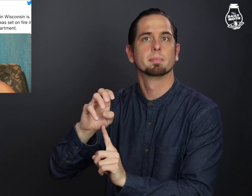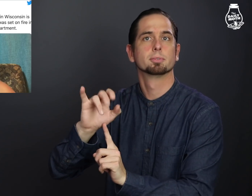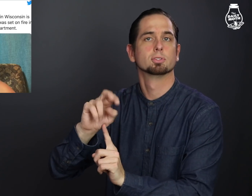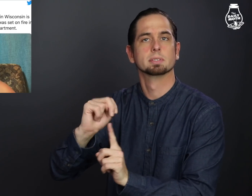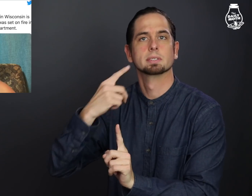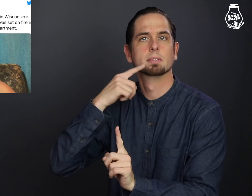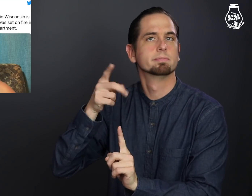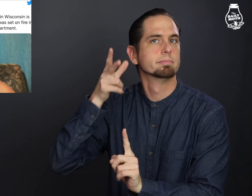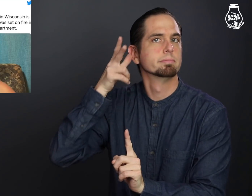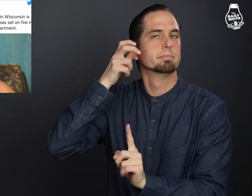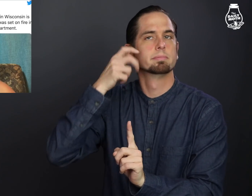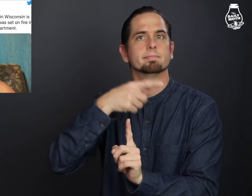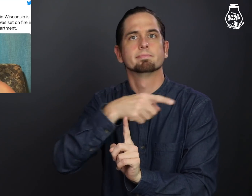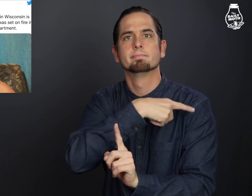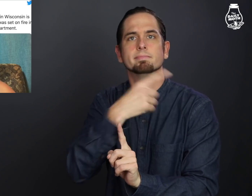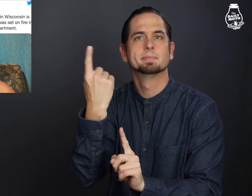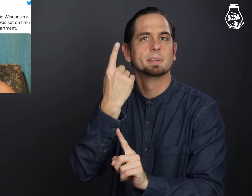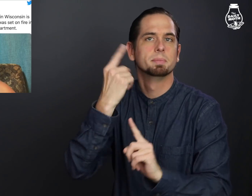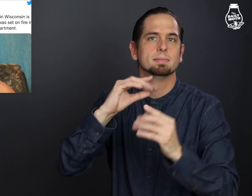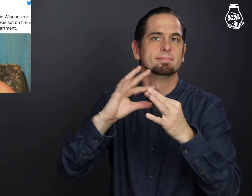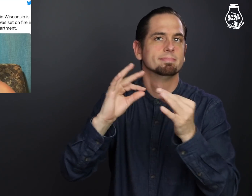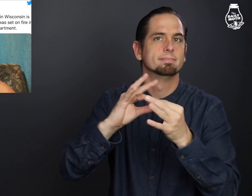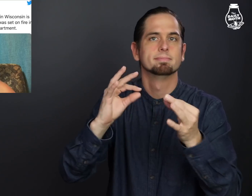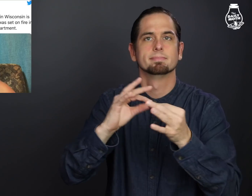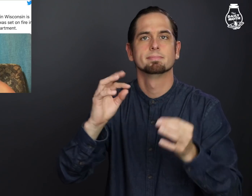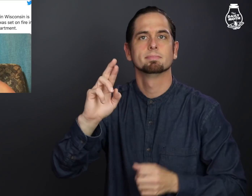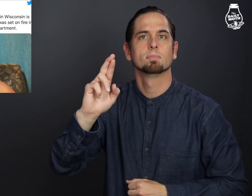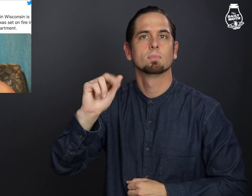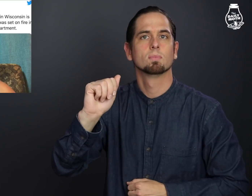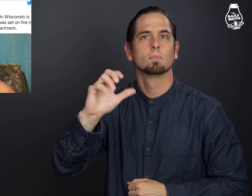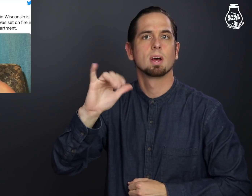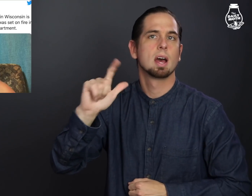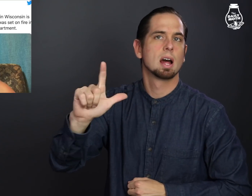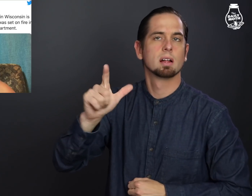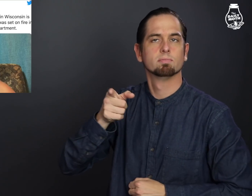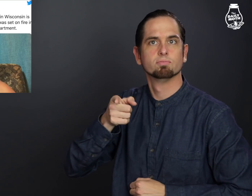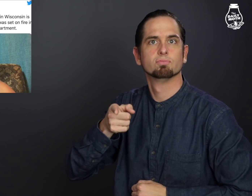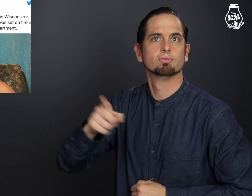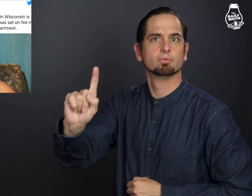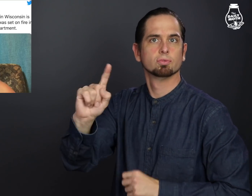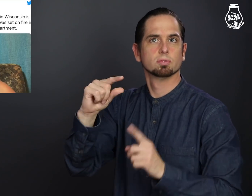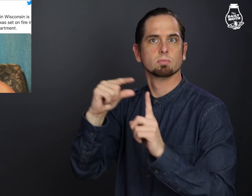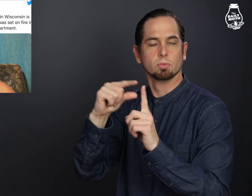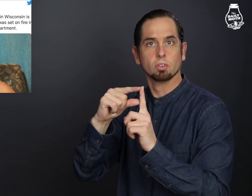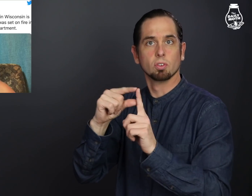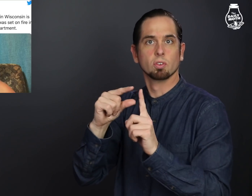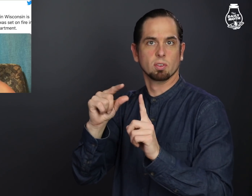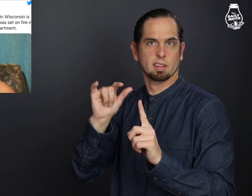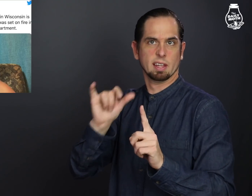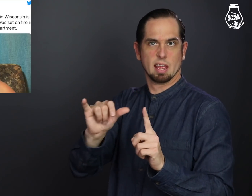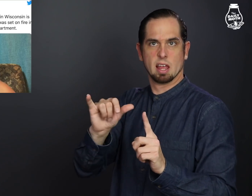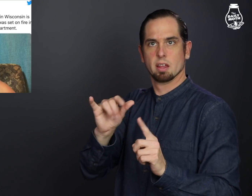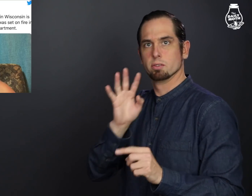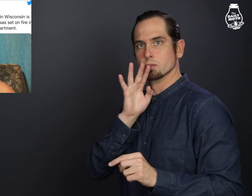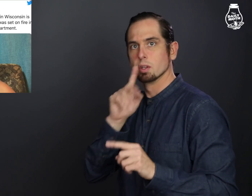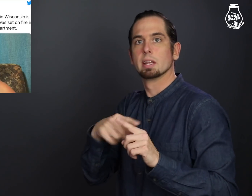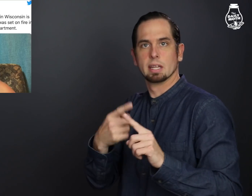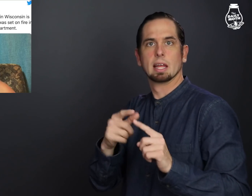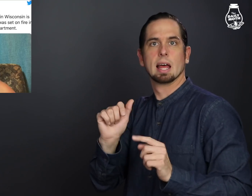Bernstein said she heard a racial epithet before